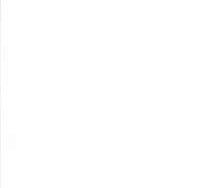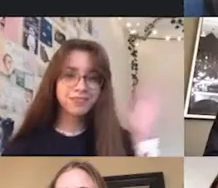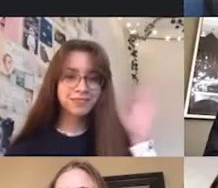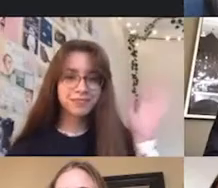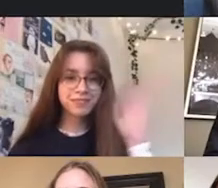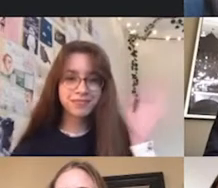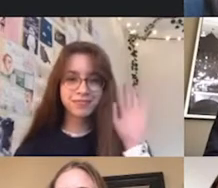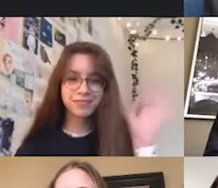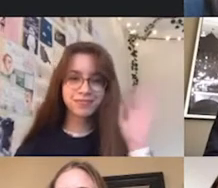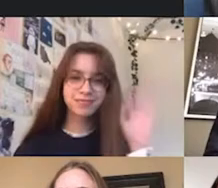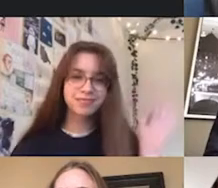Lucy Finch.